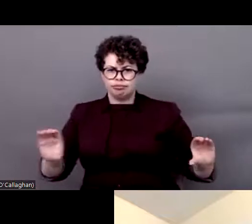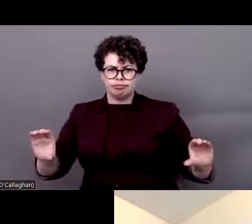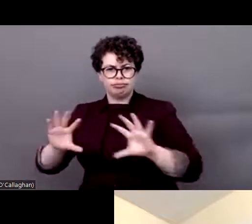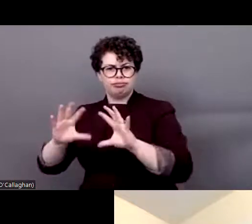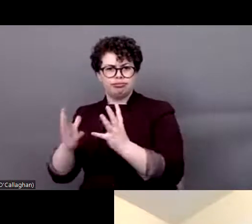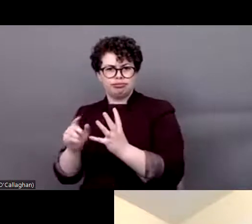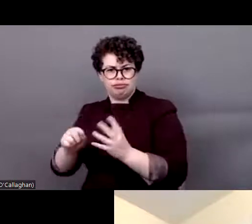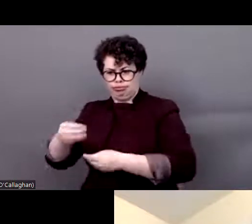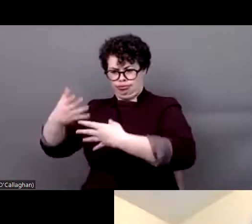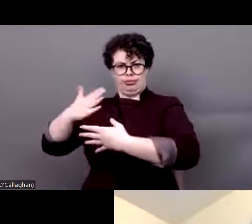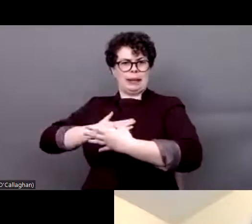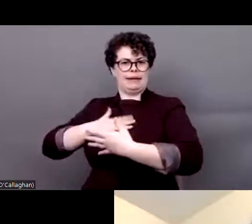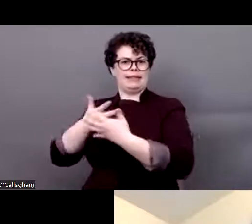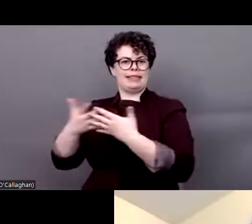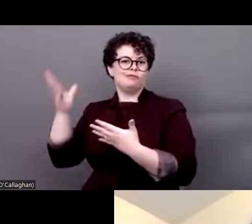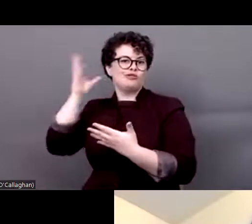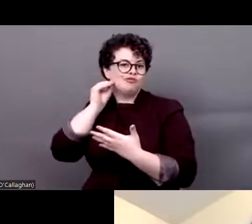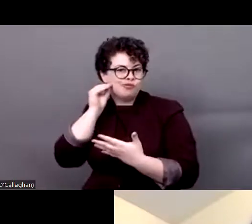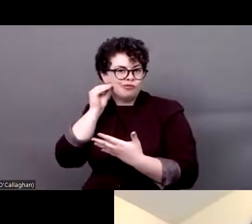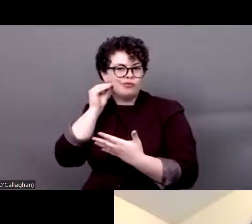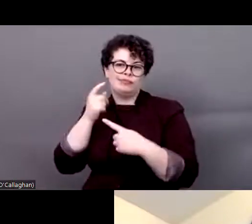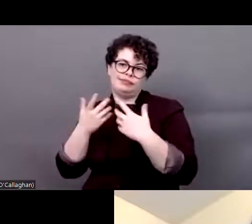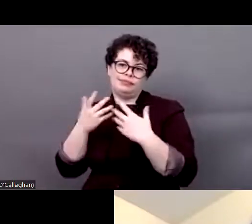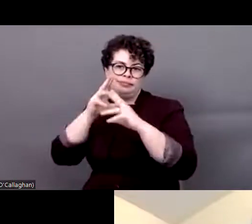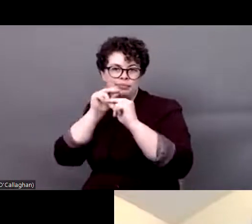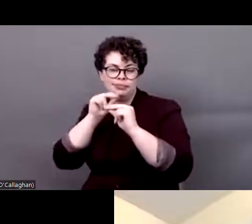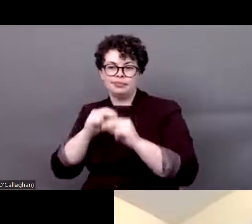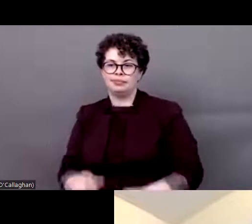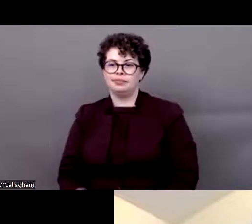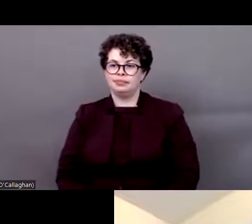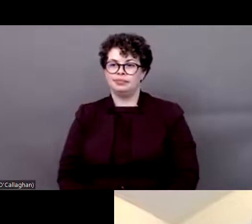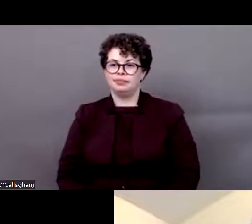There will be